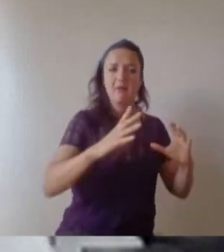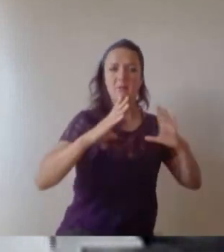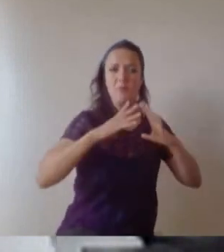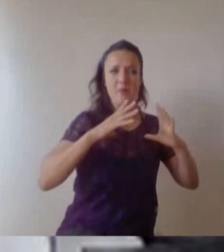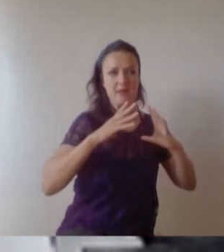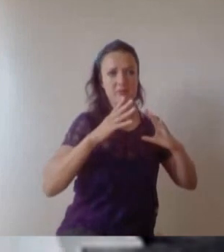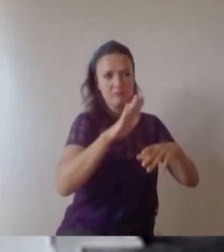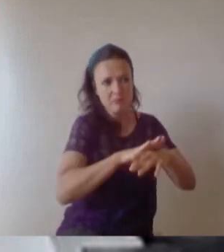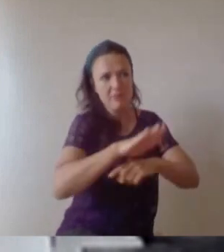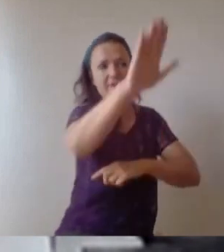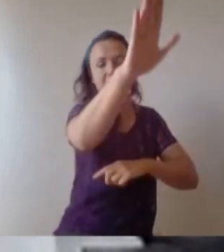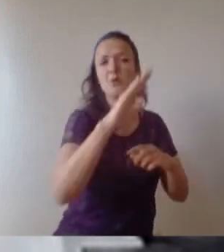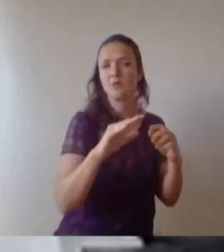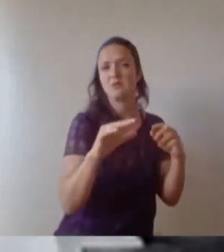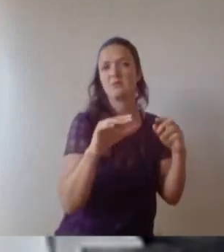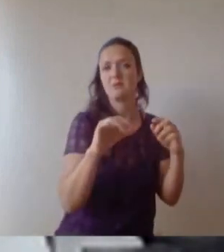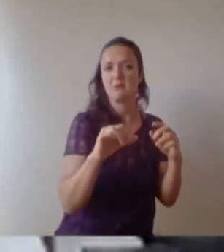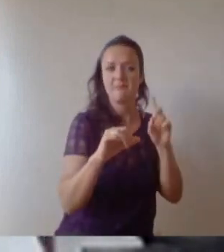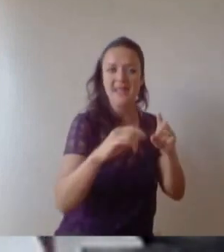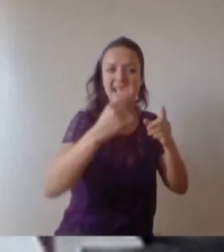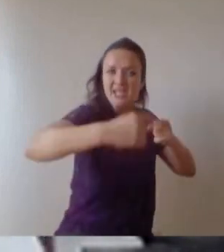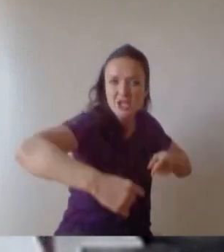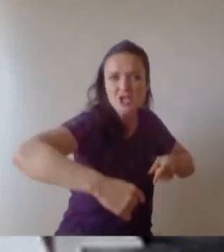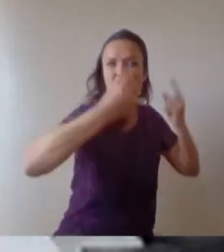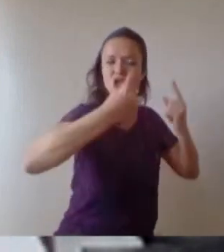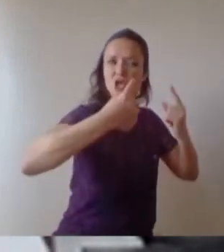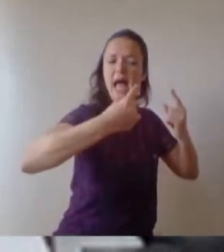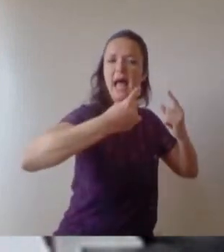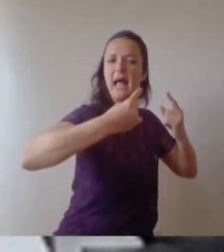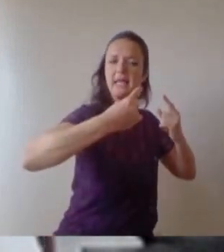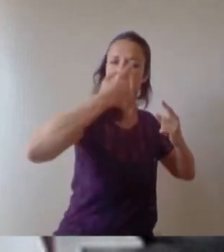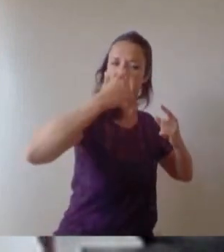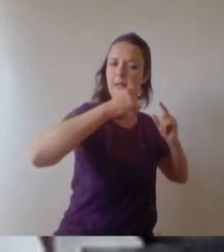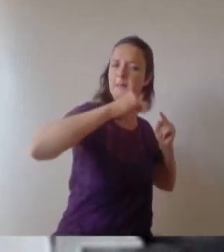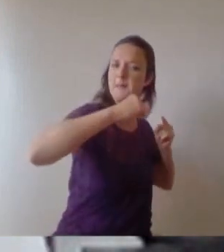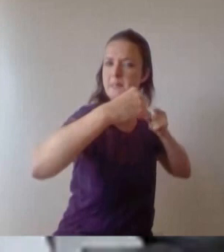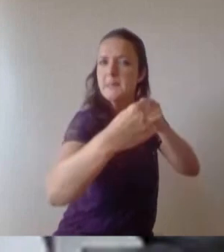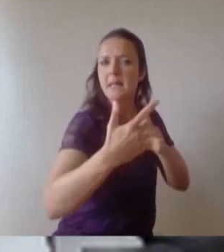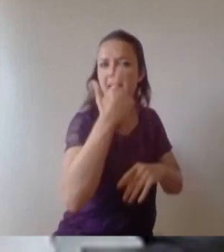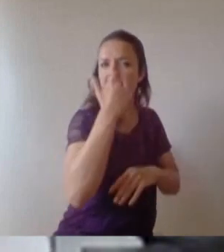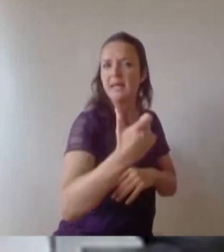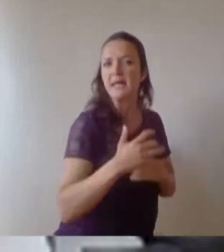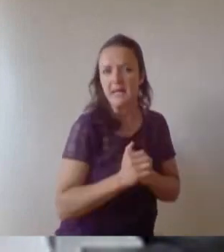You're not afraid of a challenge. You're used to tough deadlines, to huge academic undertakings and even challenging your peers in group